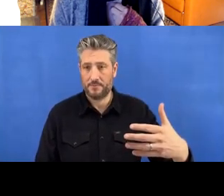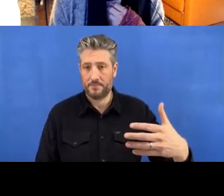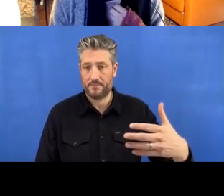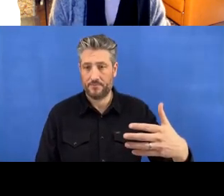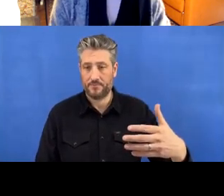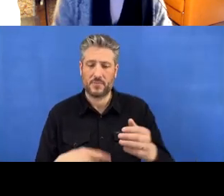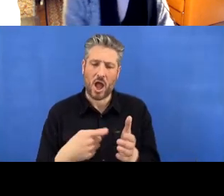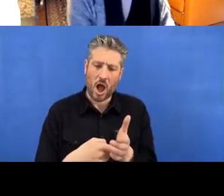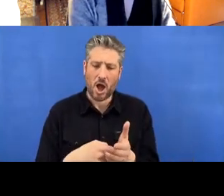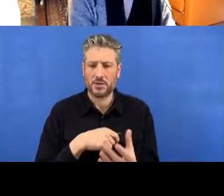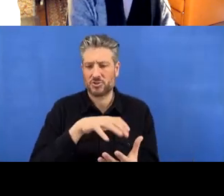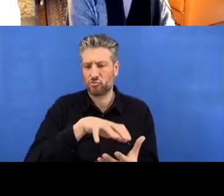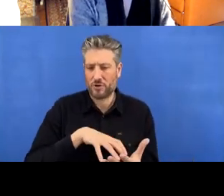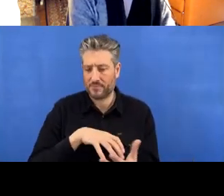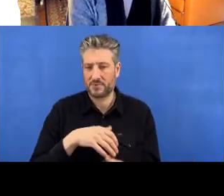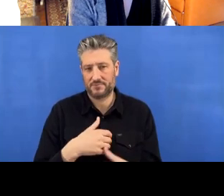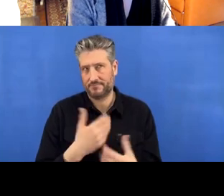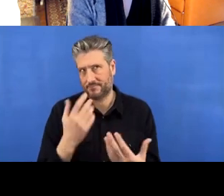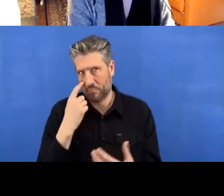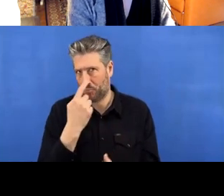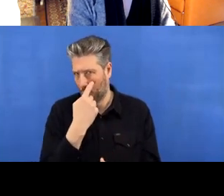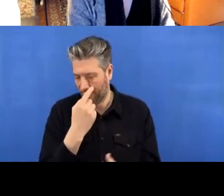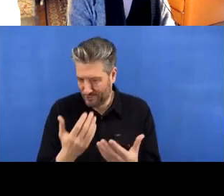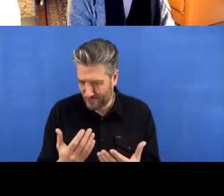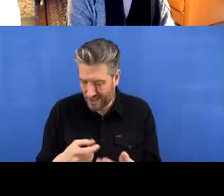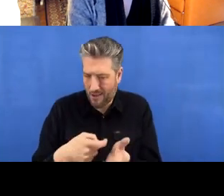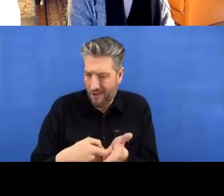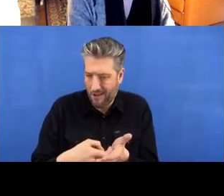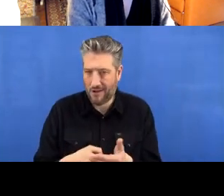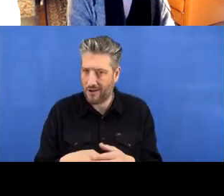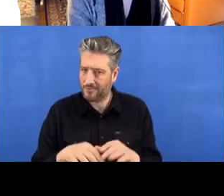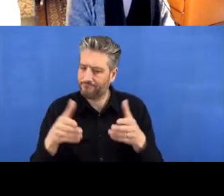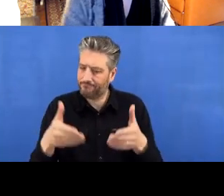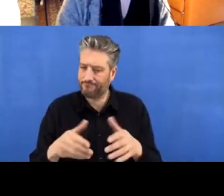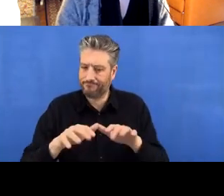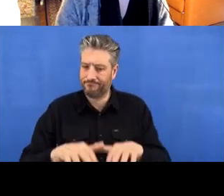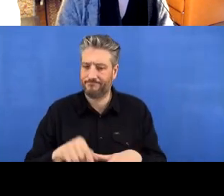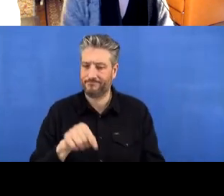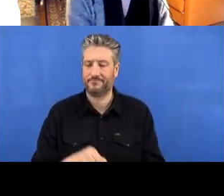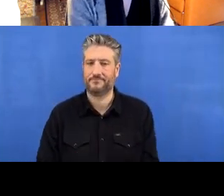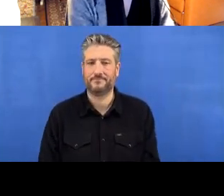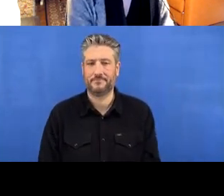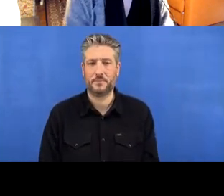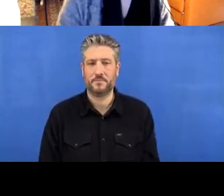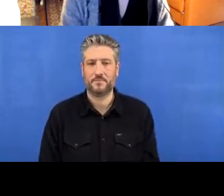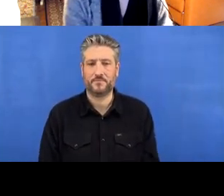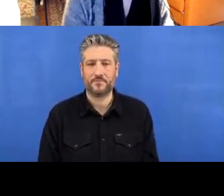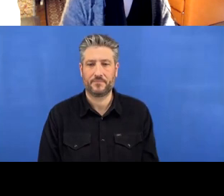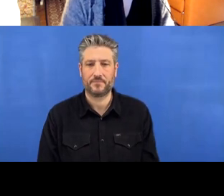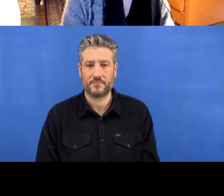some R today. I just want to load ggplot,